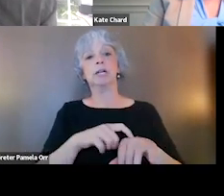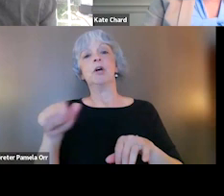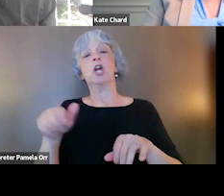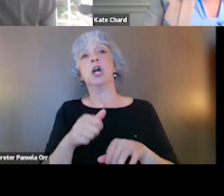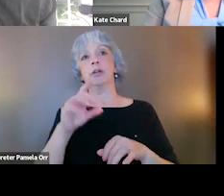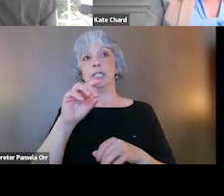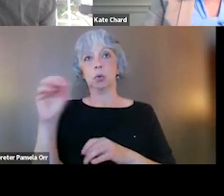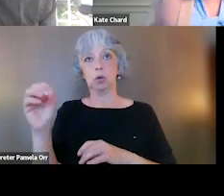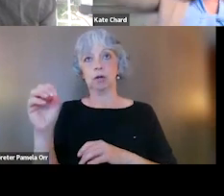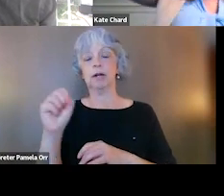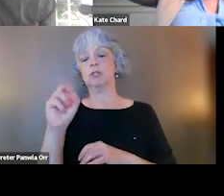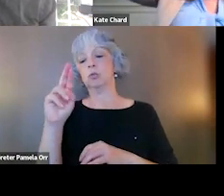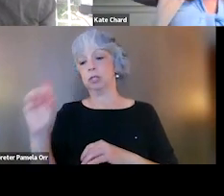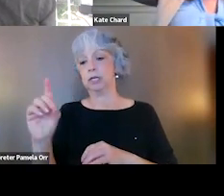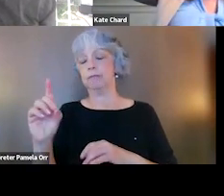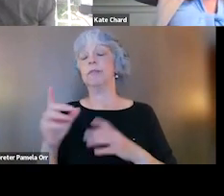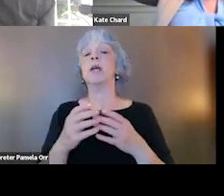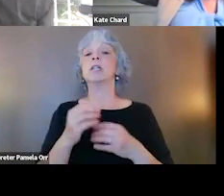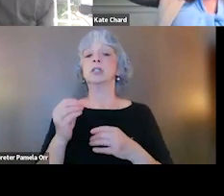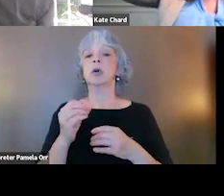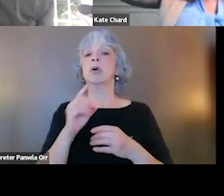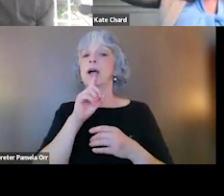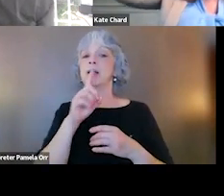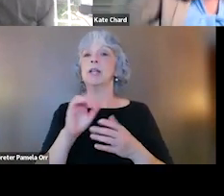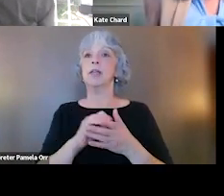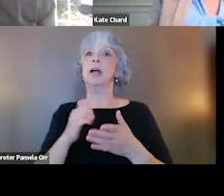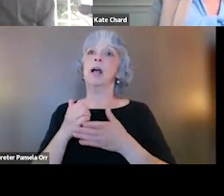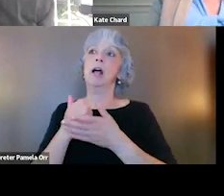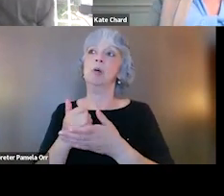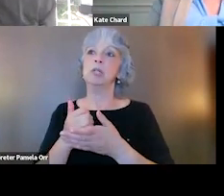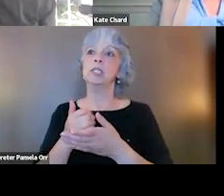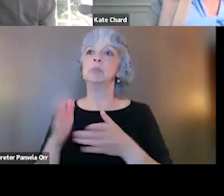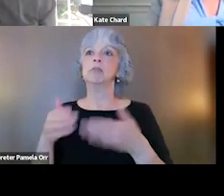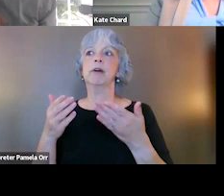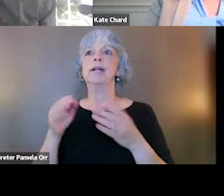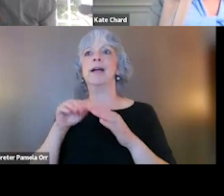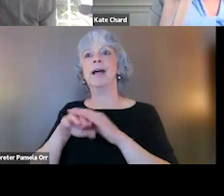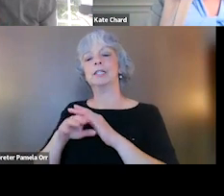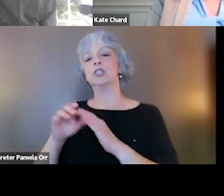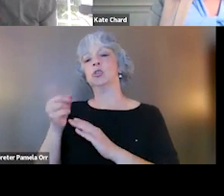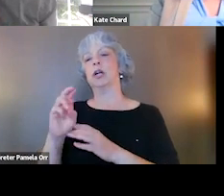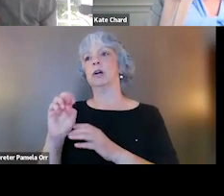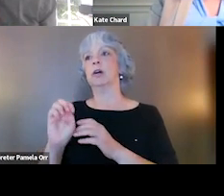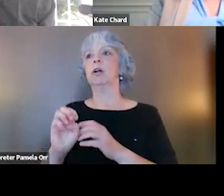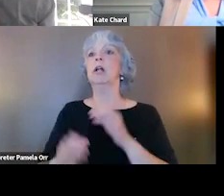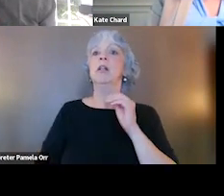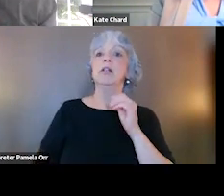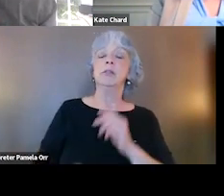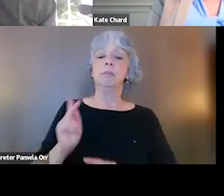is that having co-occurring SUD actually facilitated access to care. So those who were at most high risk, meaning they had other mental health comorbidities